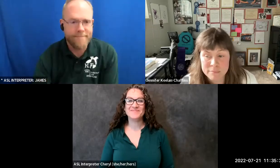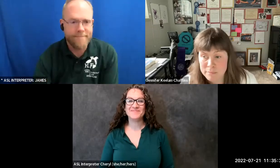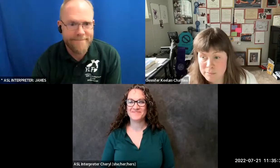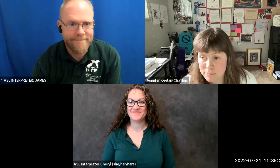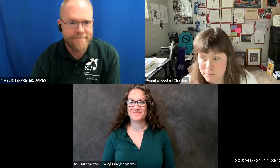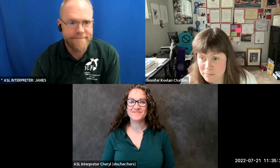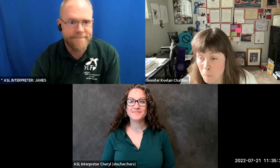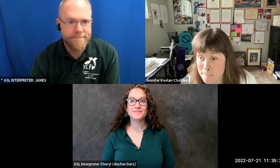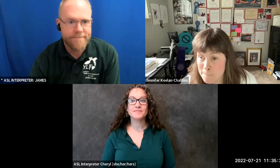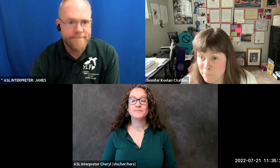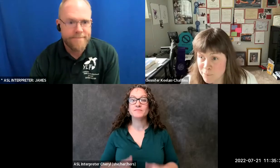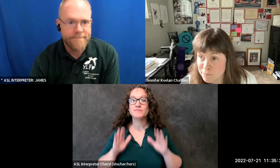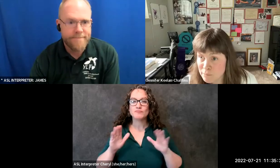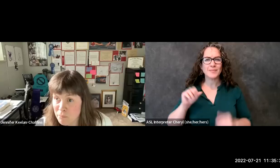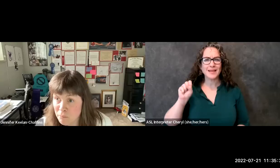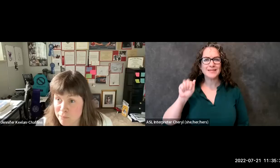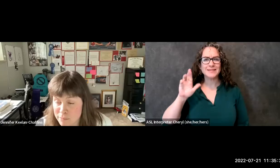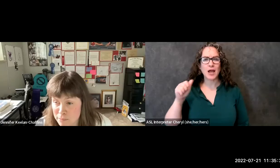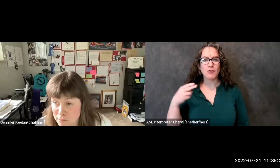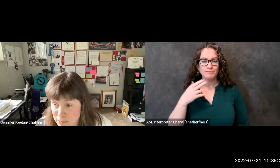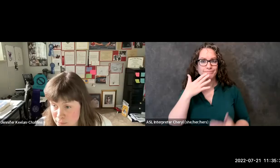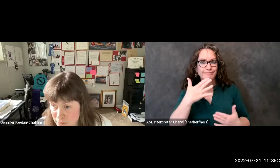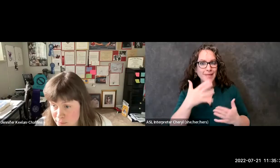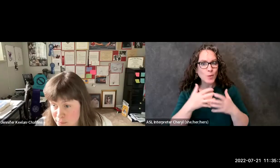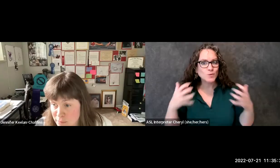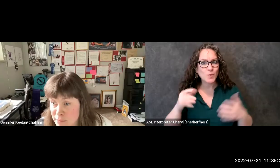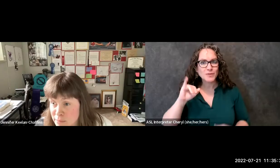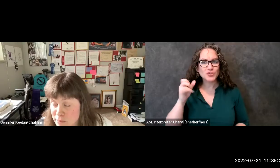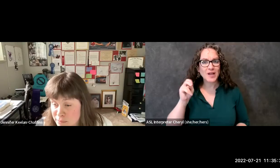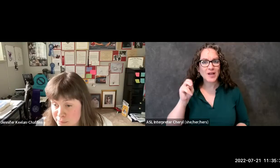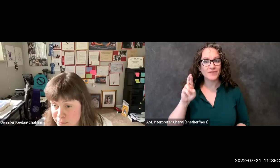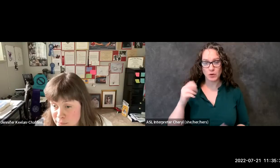great this is sarah thank you so much jennifer we have about 10 minutes so if it's